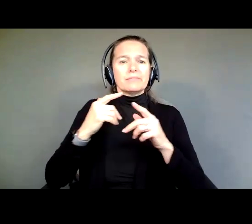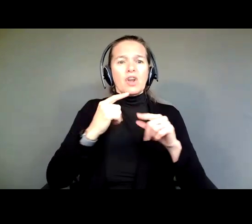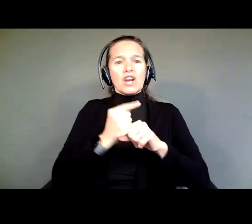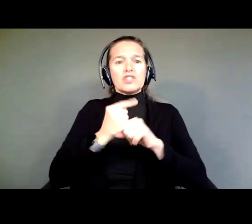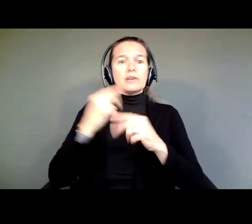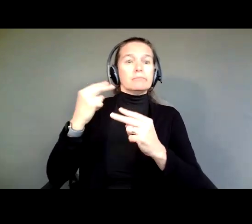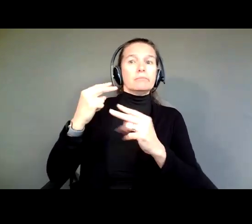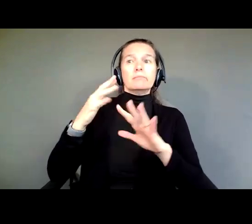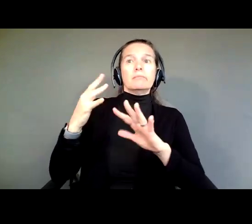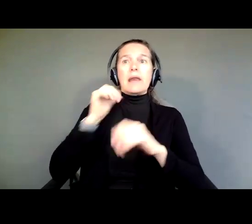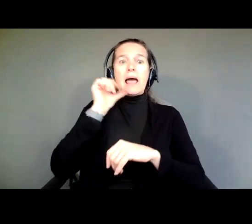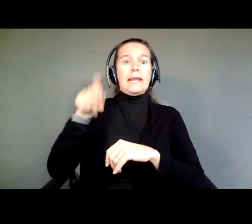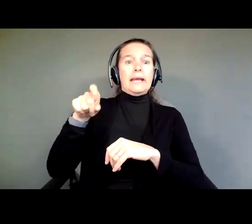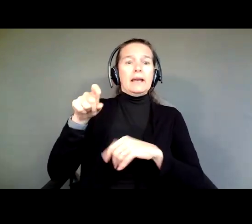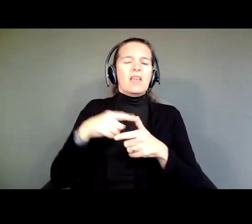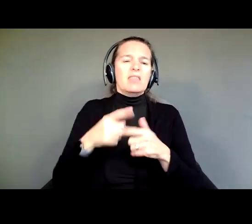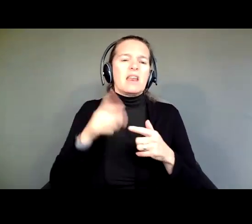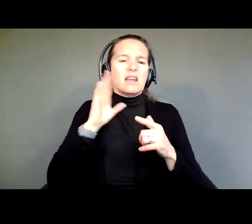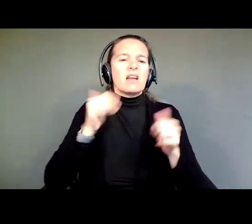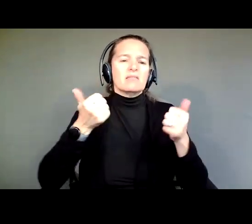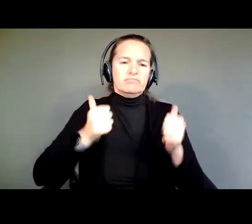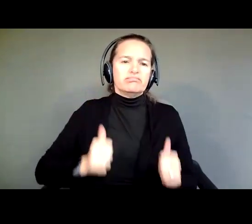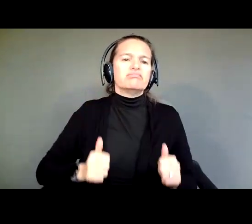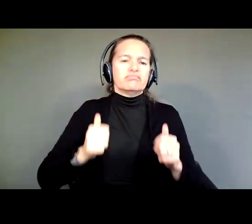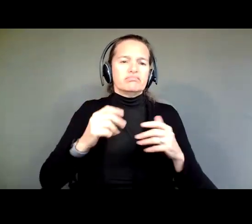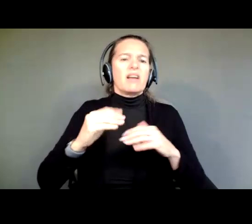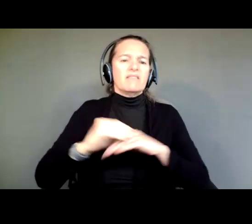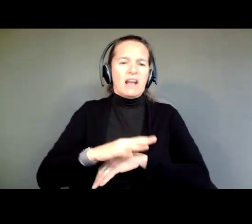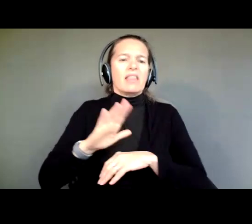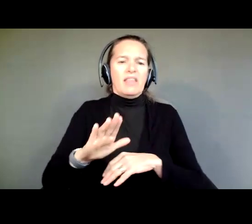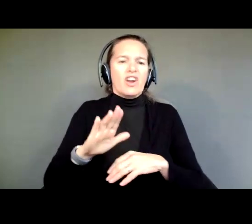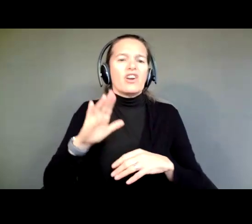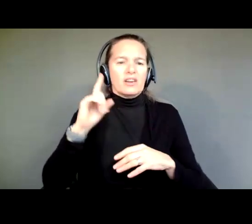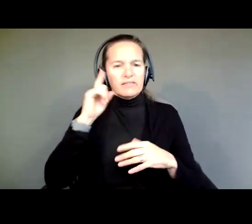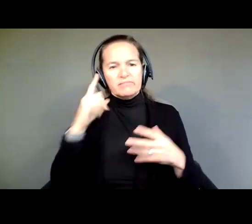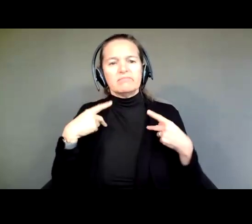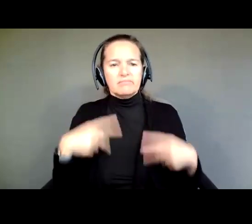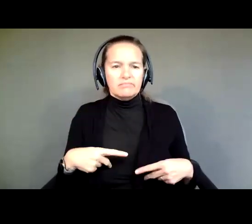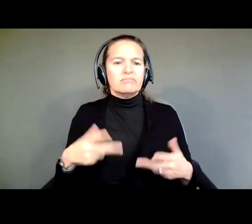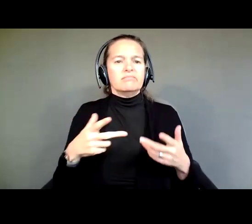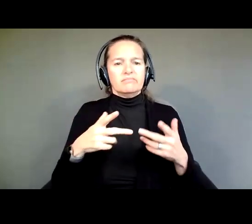it can have a negative impact on their physical and mental well being. They can live longer, they can feel less well.